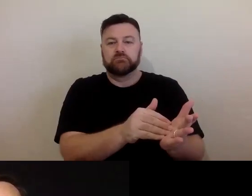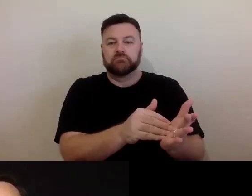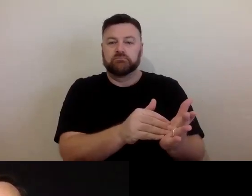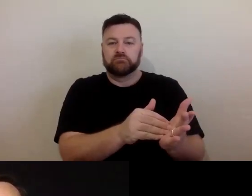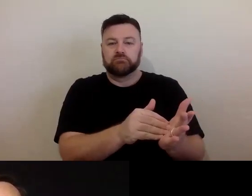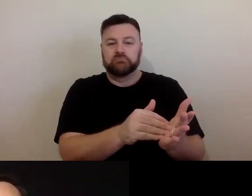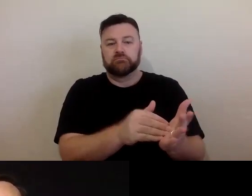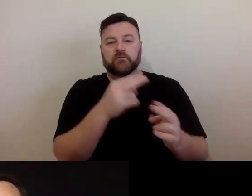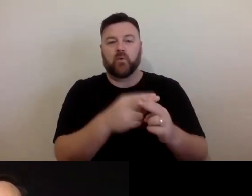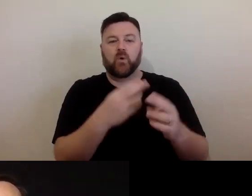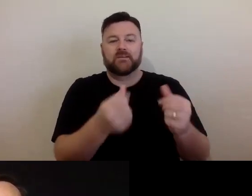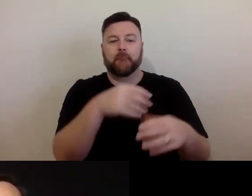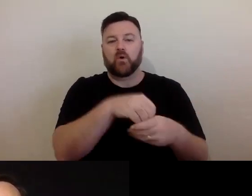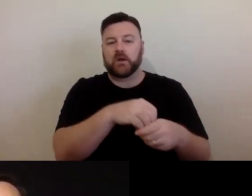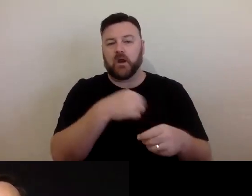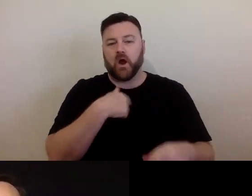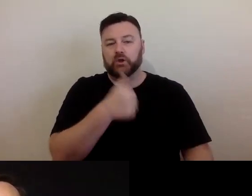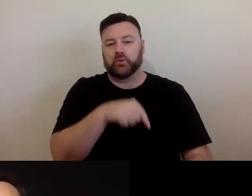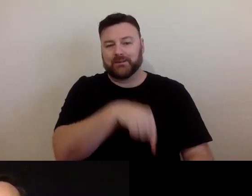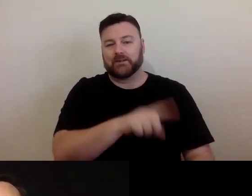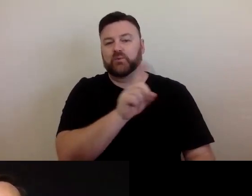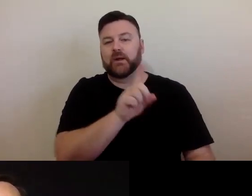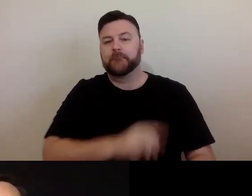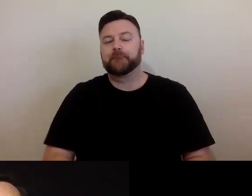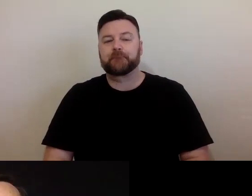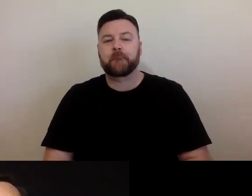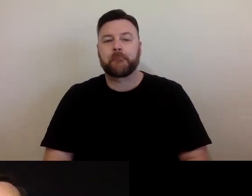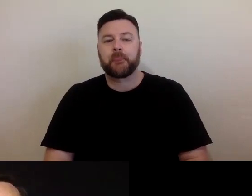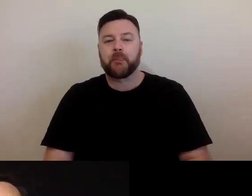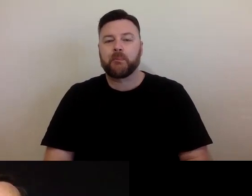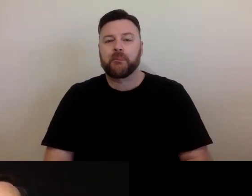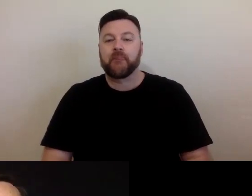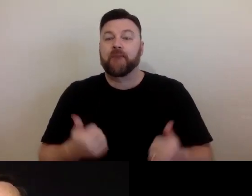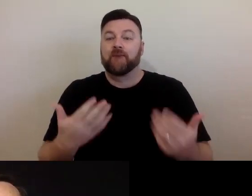the content in the slide set. And that's it. Thank you for joining us.